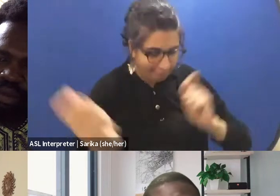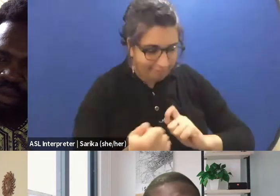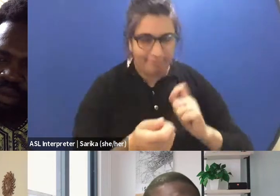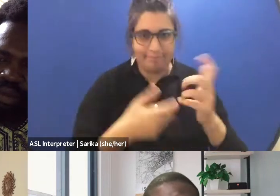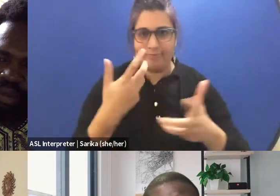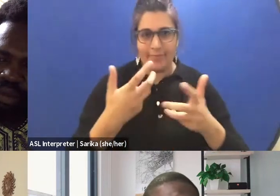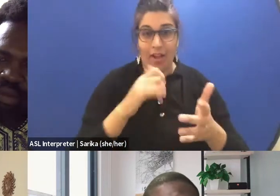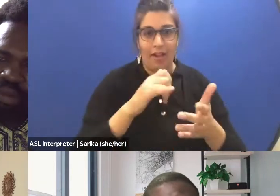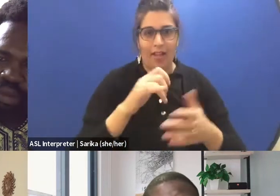piece of theater.